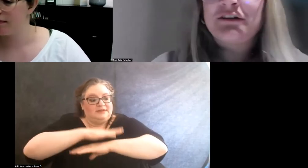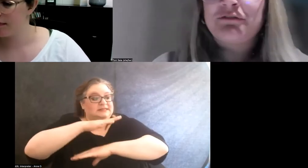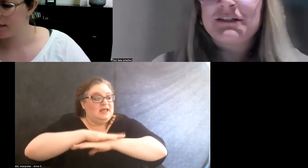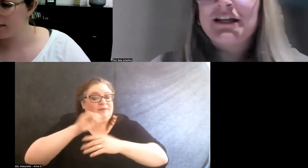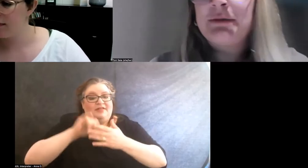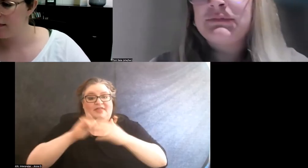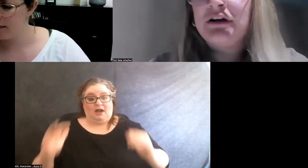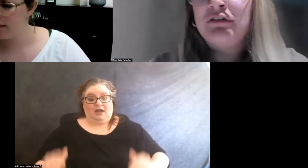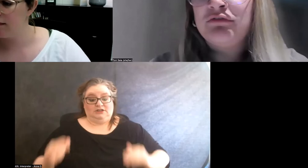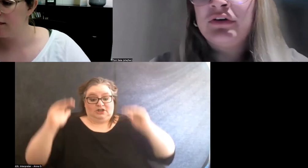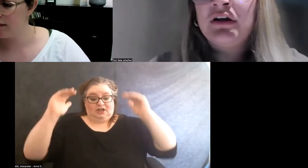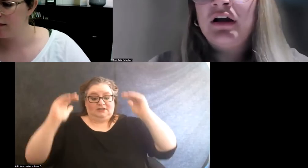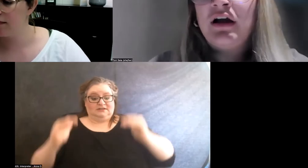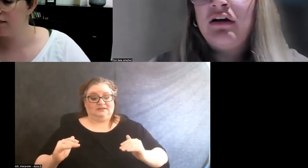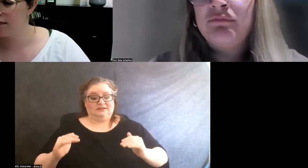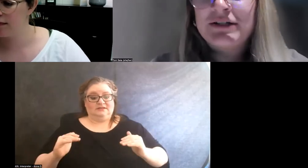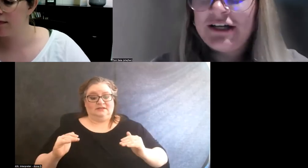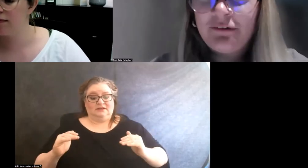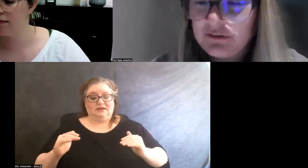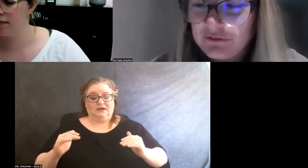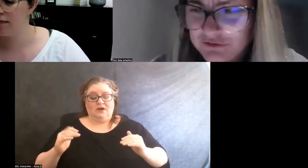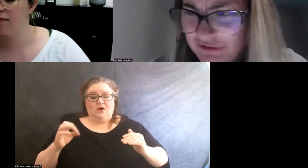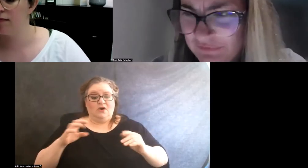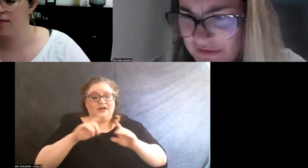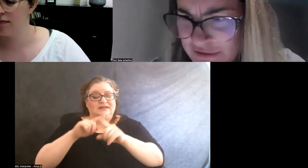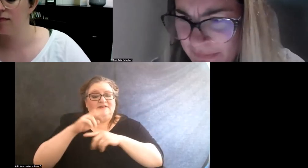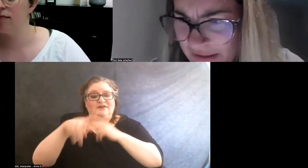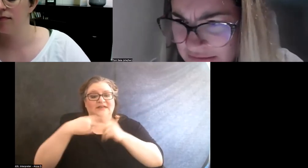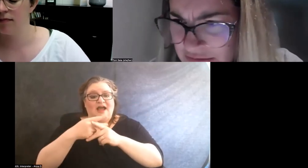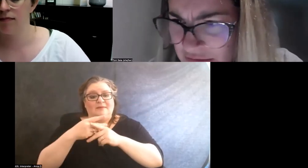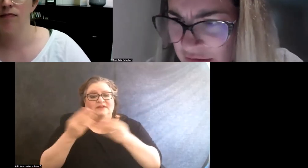different types of materials in the space.